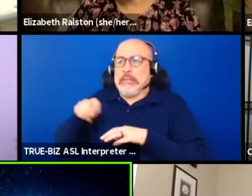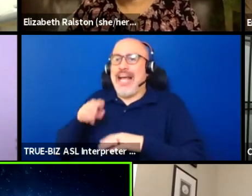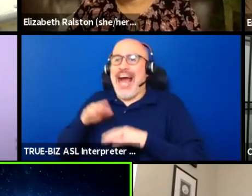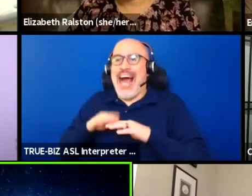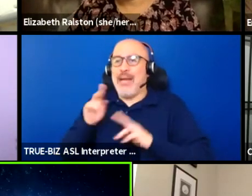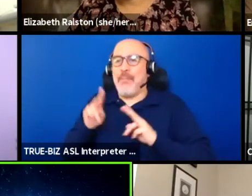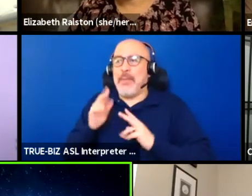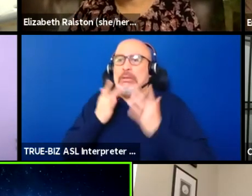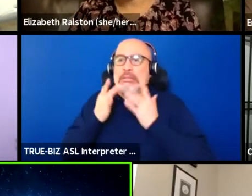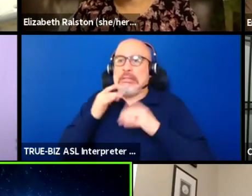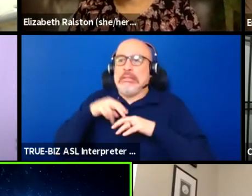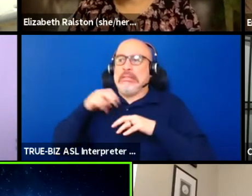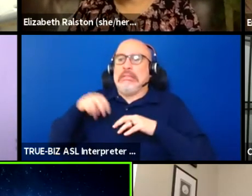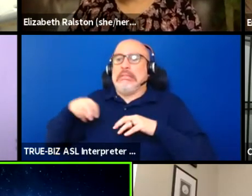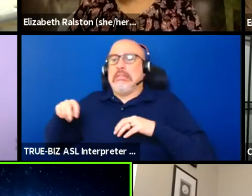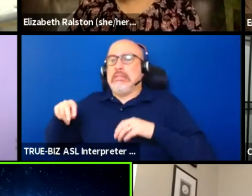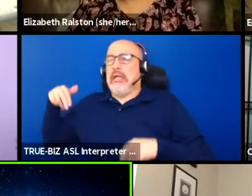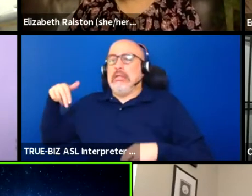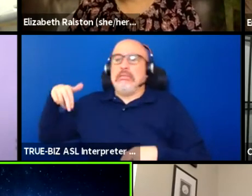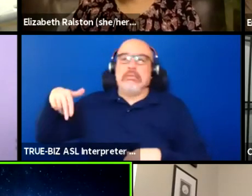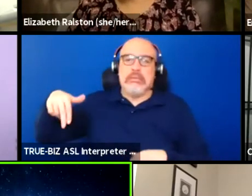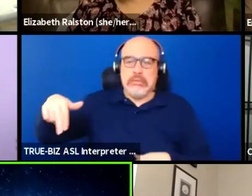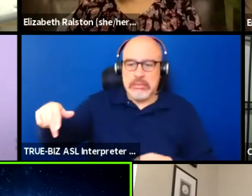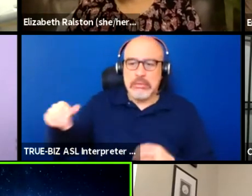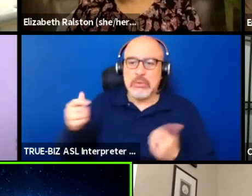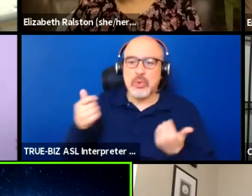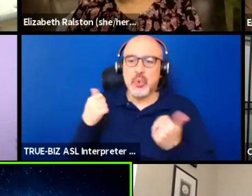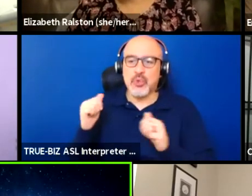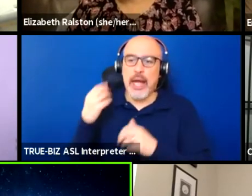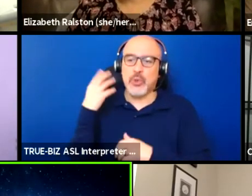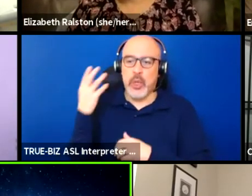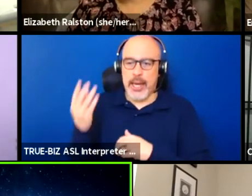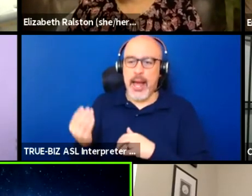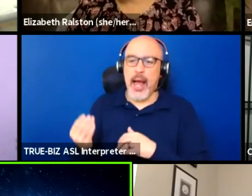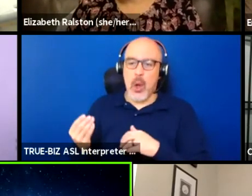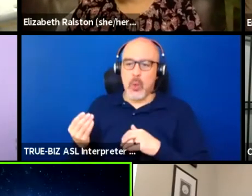to get out to deal with that.